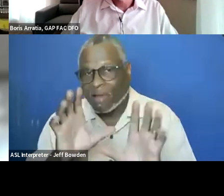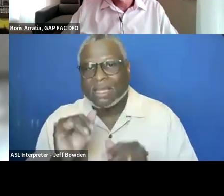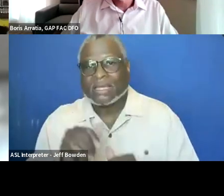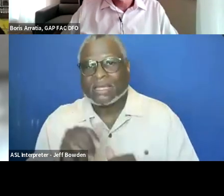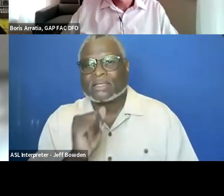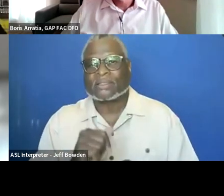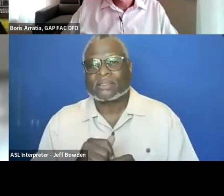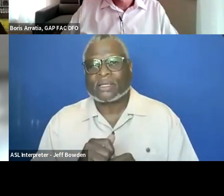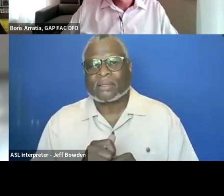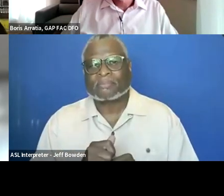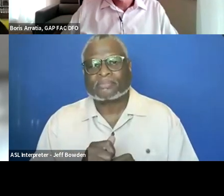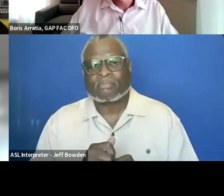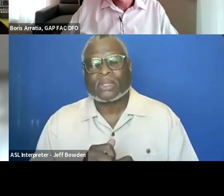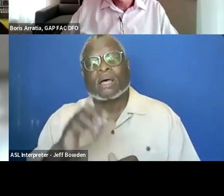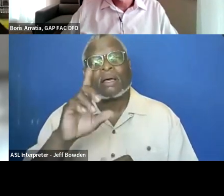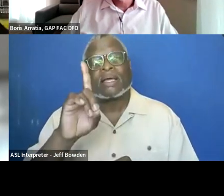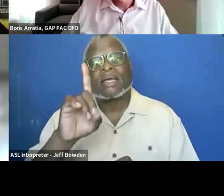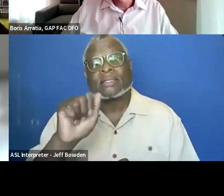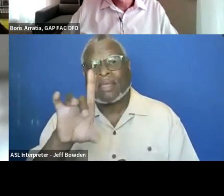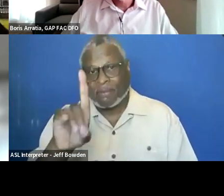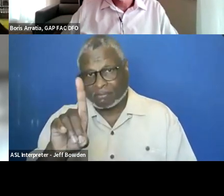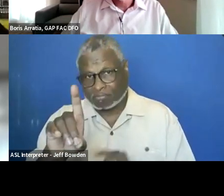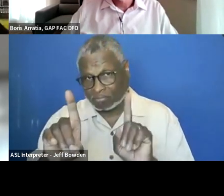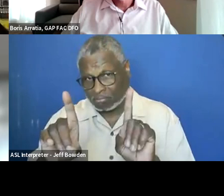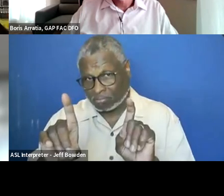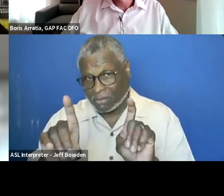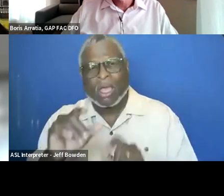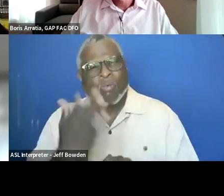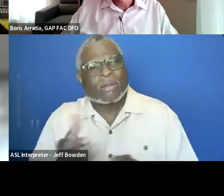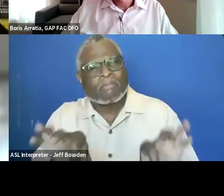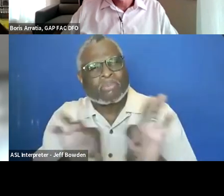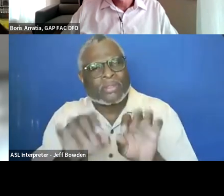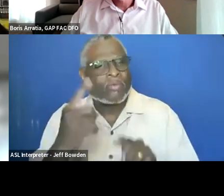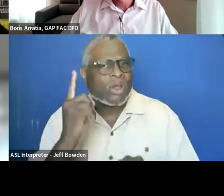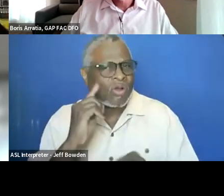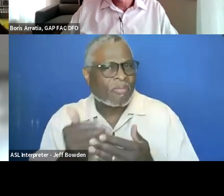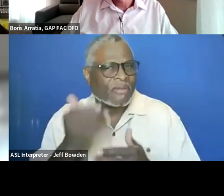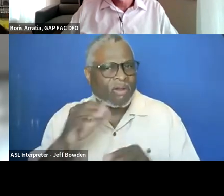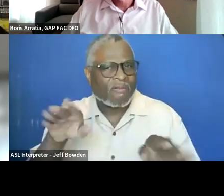But David, one of the pain points that we heard from an earlier focus group session related